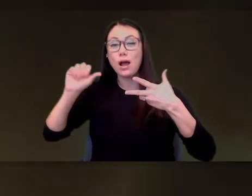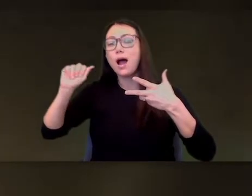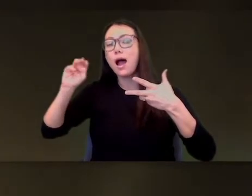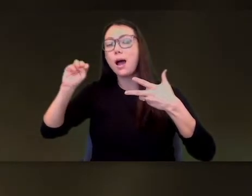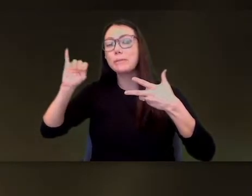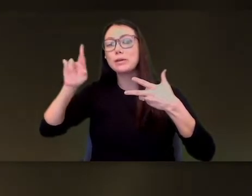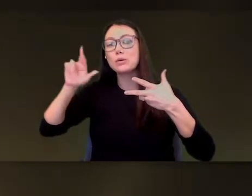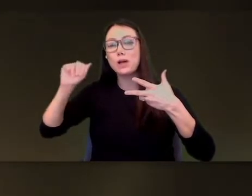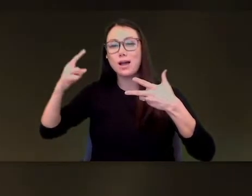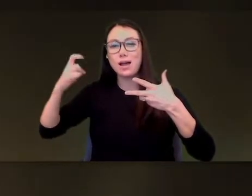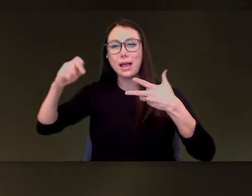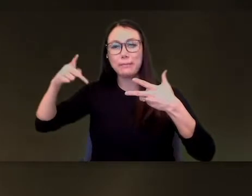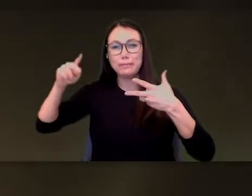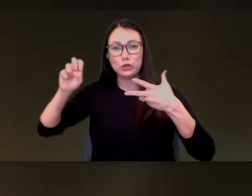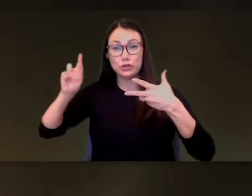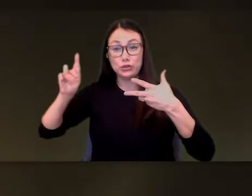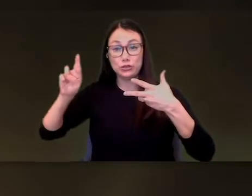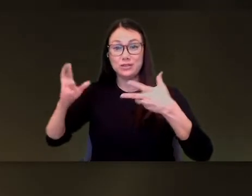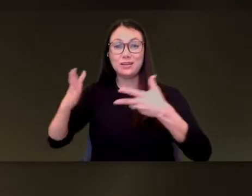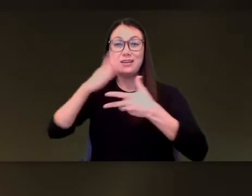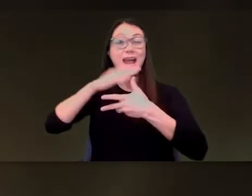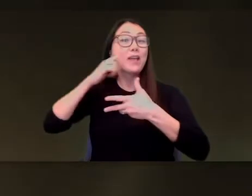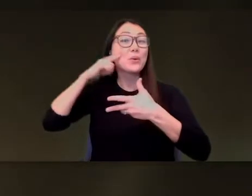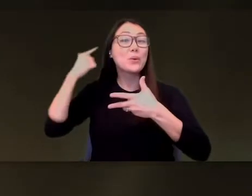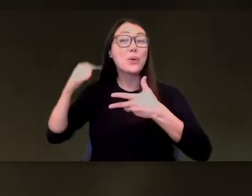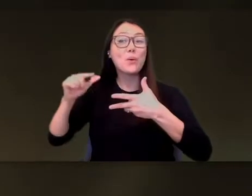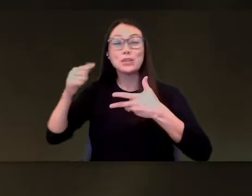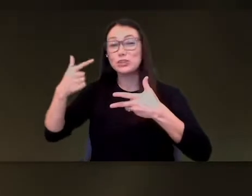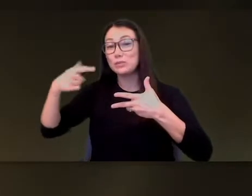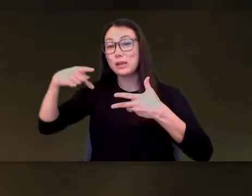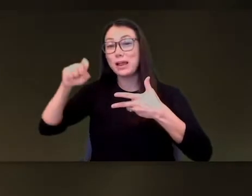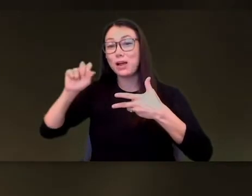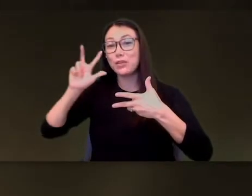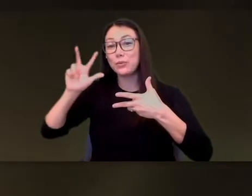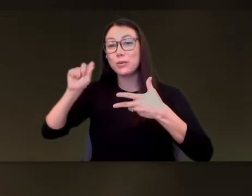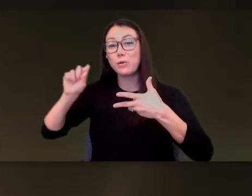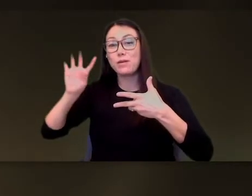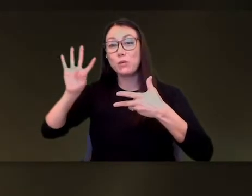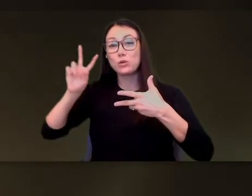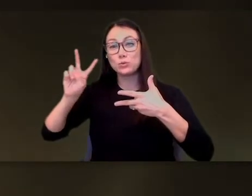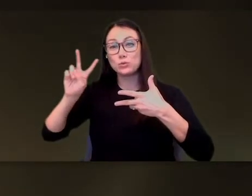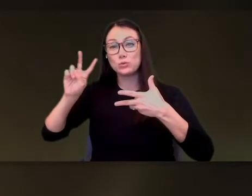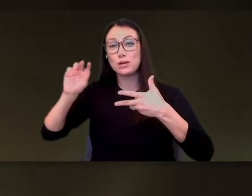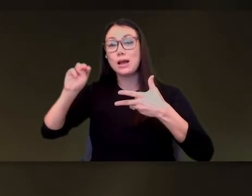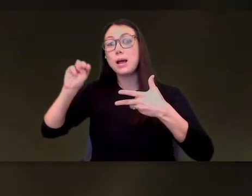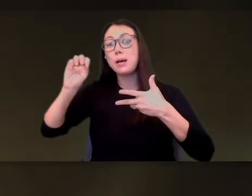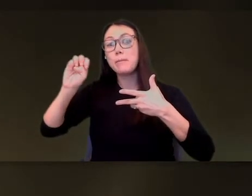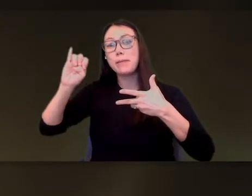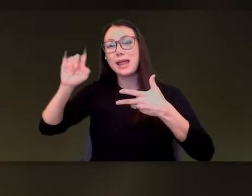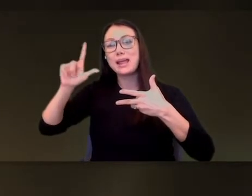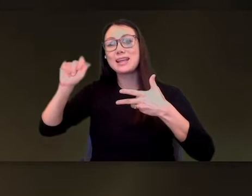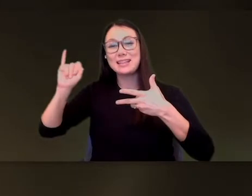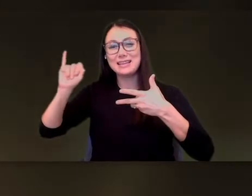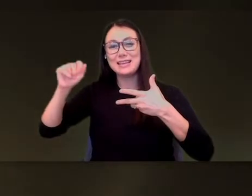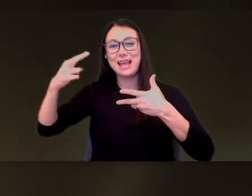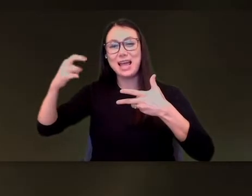GOES TO AMIRA HEPNER AND THE GOLD WITH A GPA OF 3.42 GOES TO MEILI HEPNER